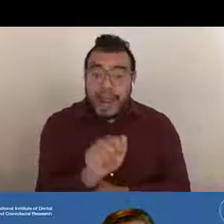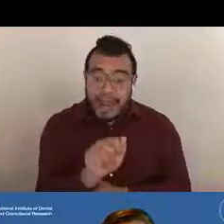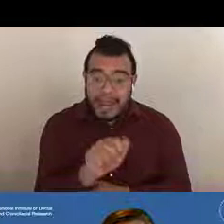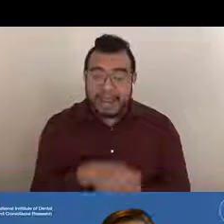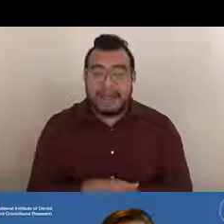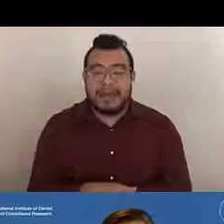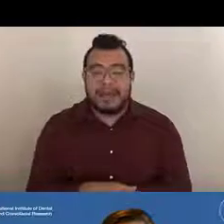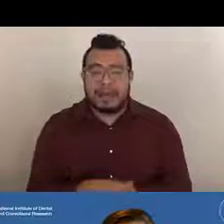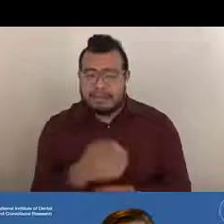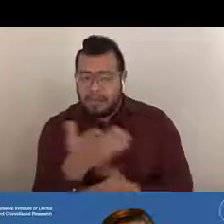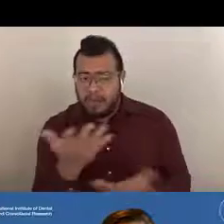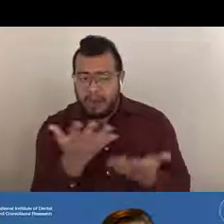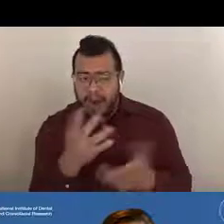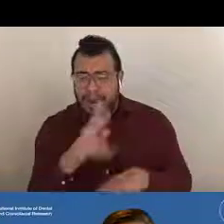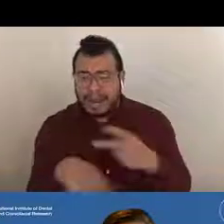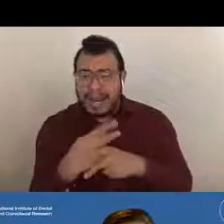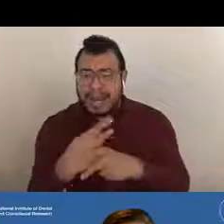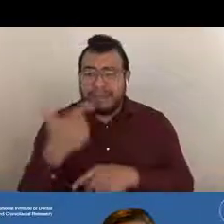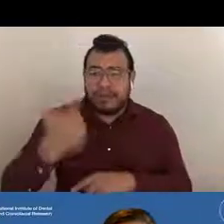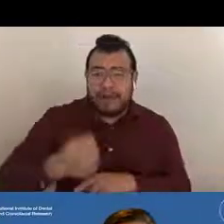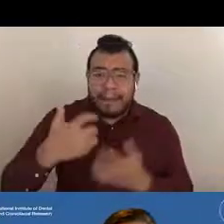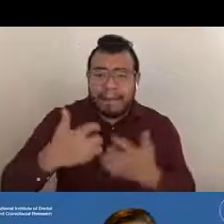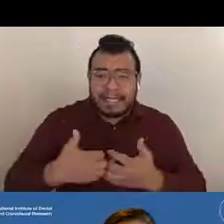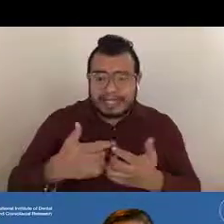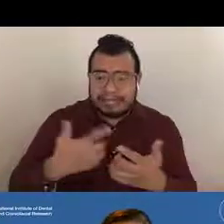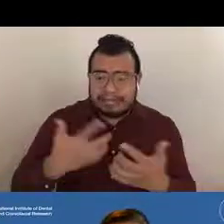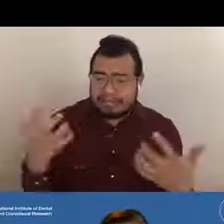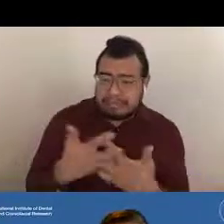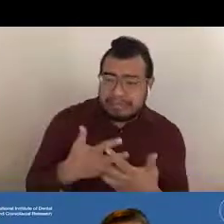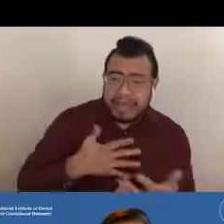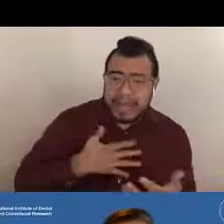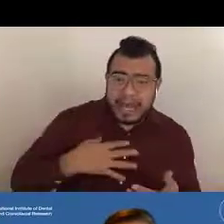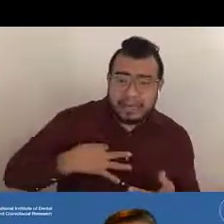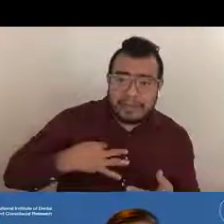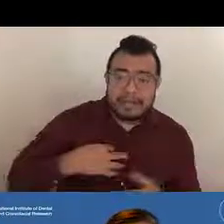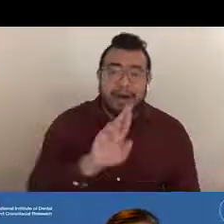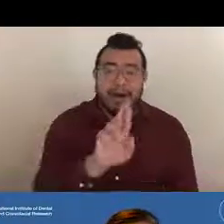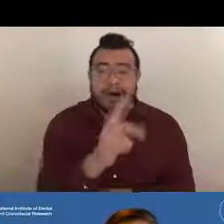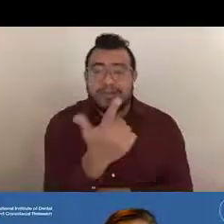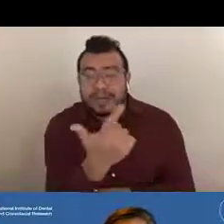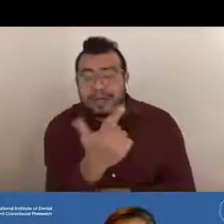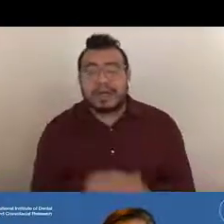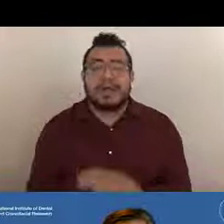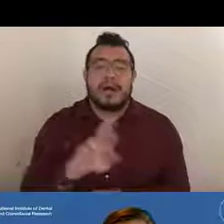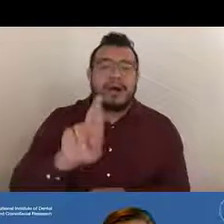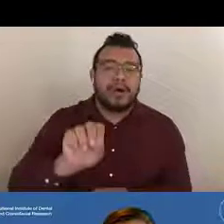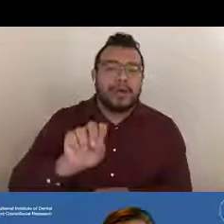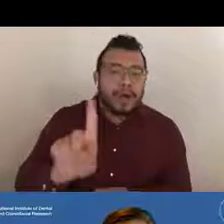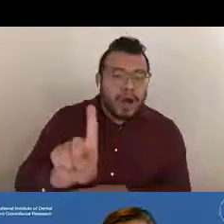what type of grant mechanism to apply for. For example, an R21 or an RO1. Program officers can help